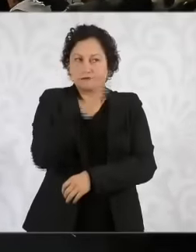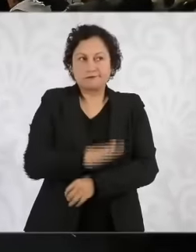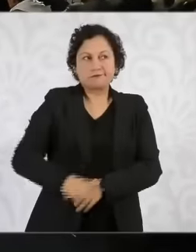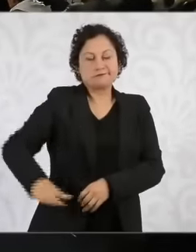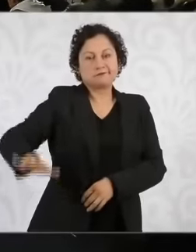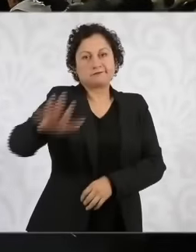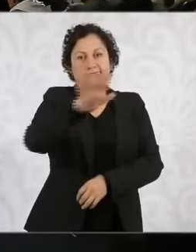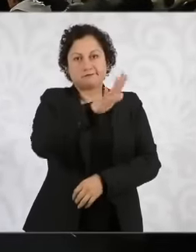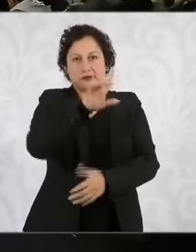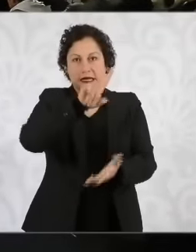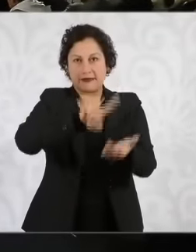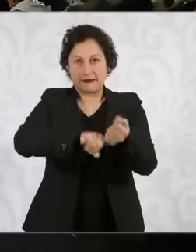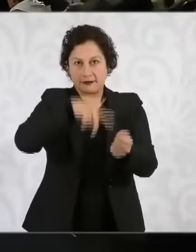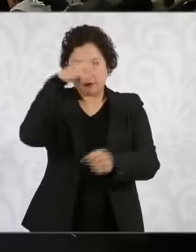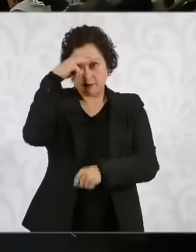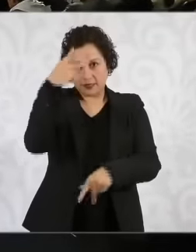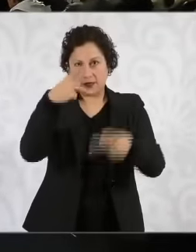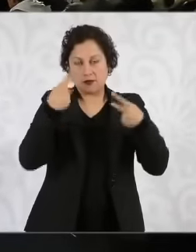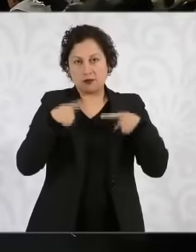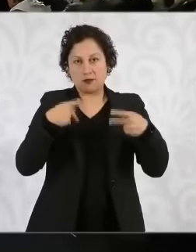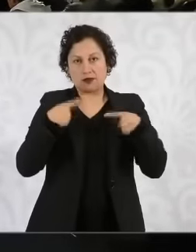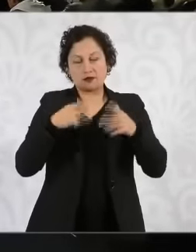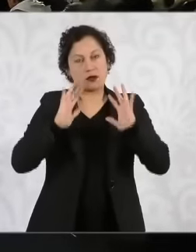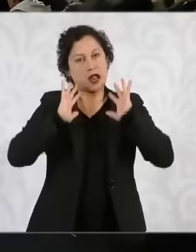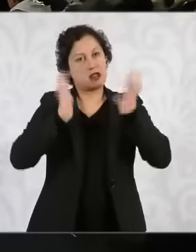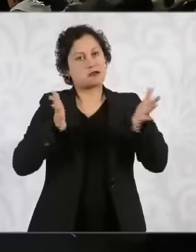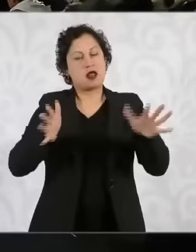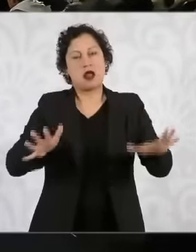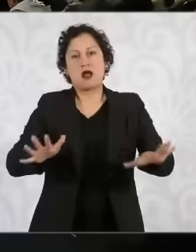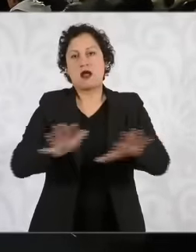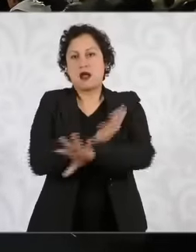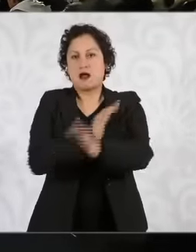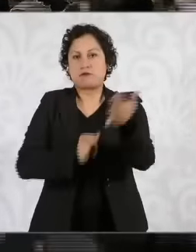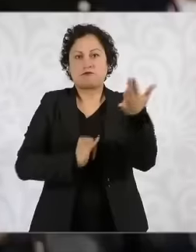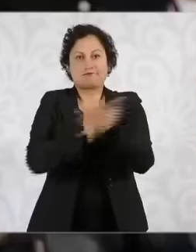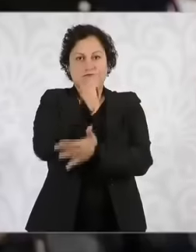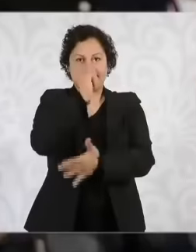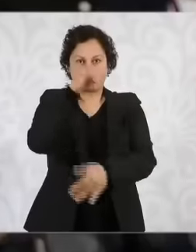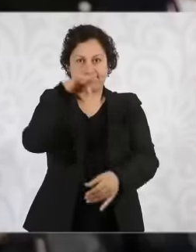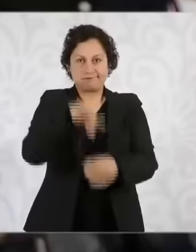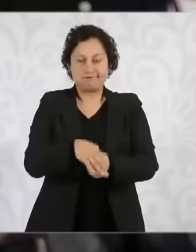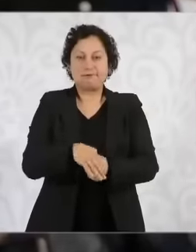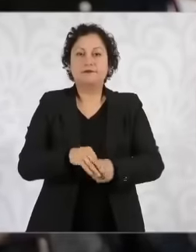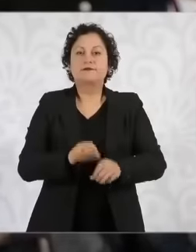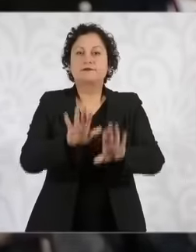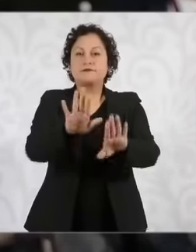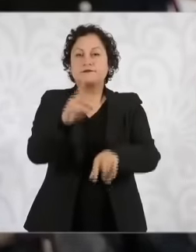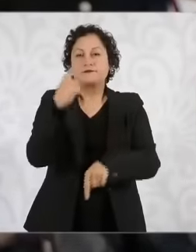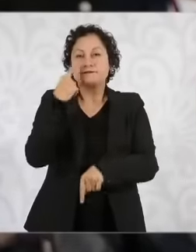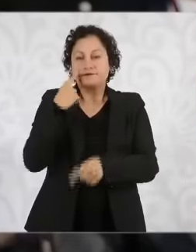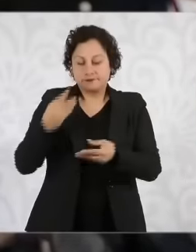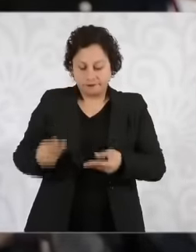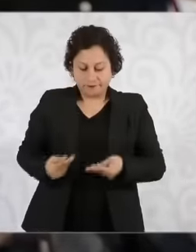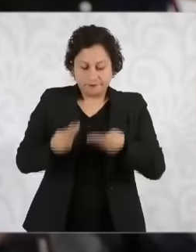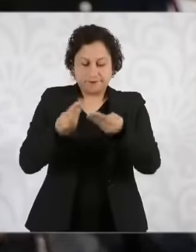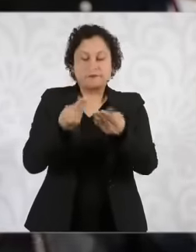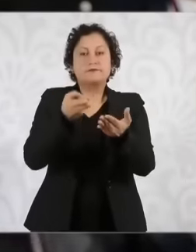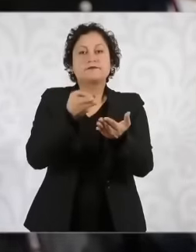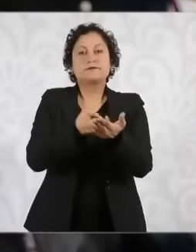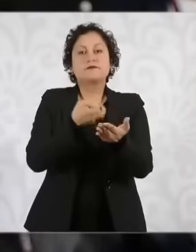population say that we have to change this is a note from the middle polemón uh where it says that Juan